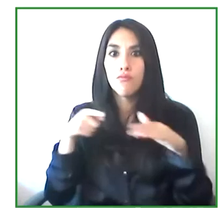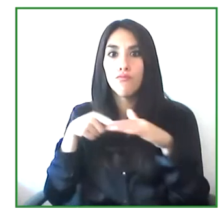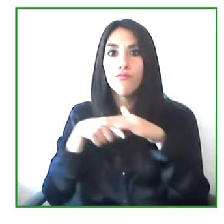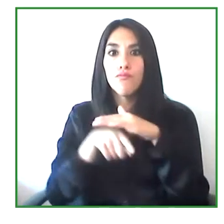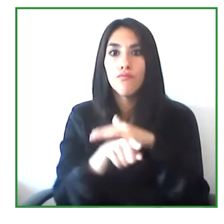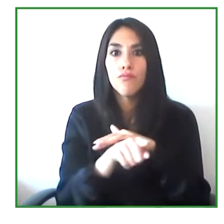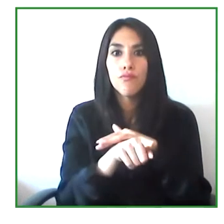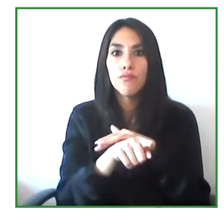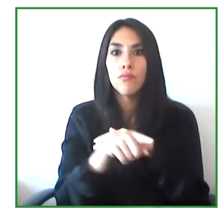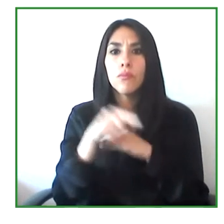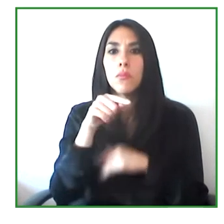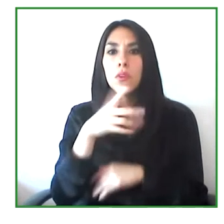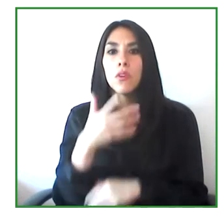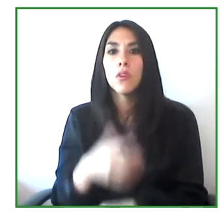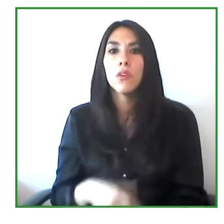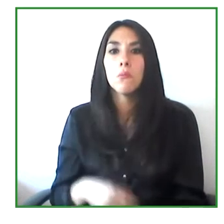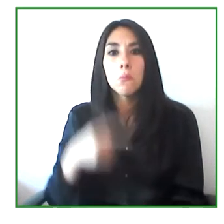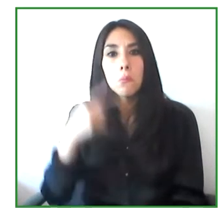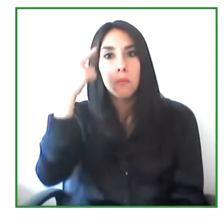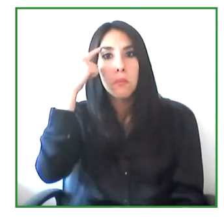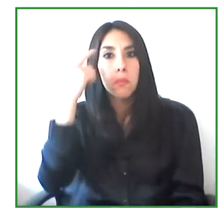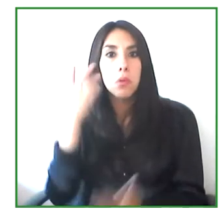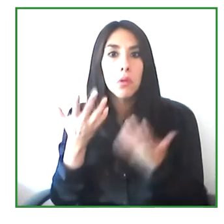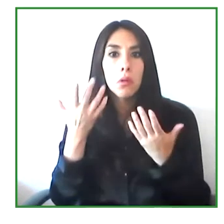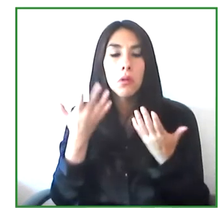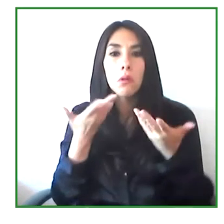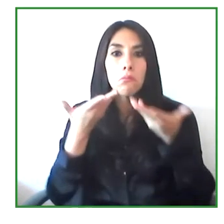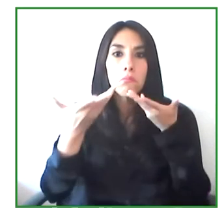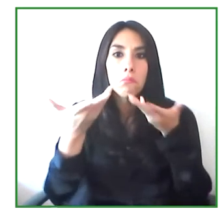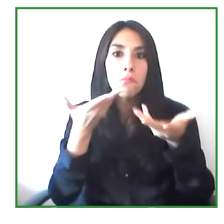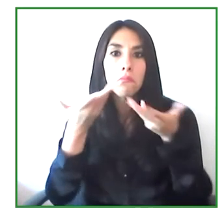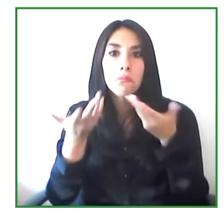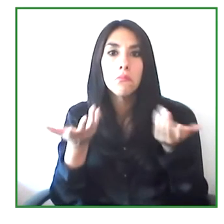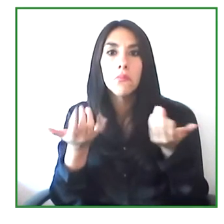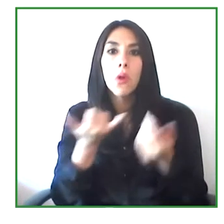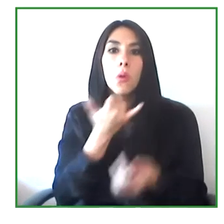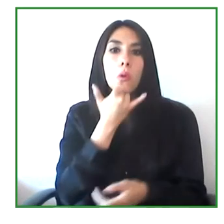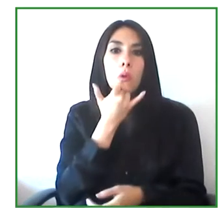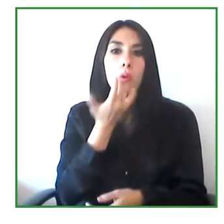Think That They think first